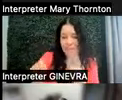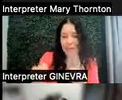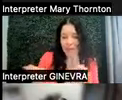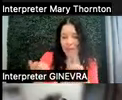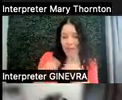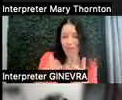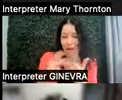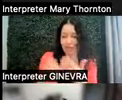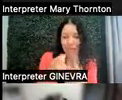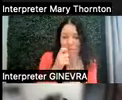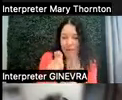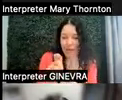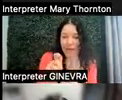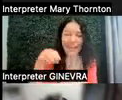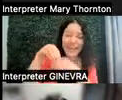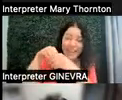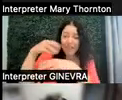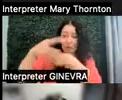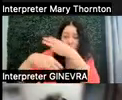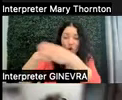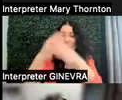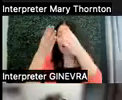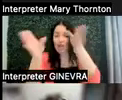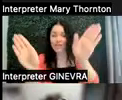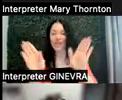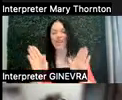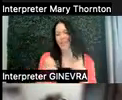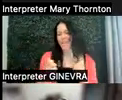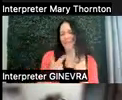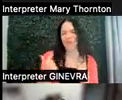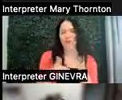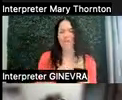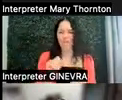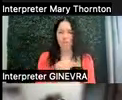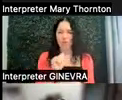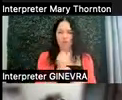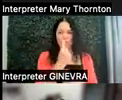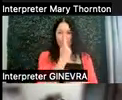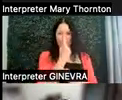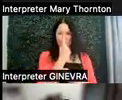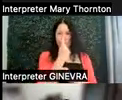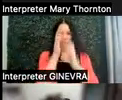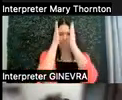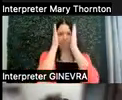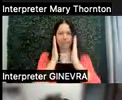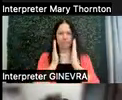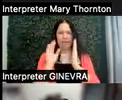Like, in the world, very few of us truly work in a silo. And that is true.